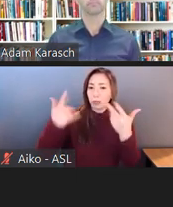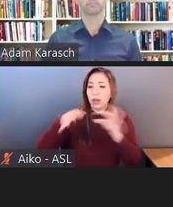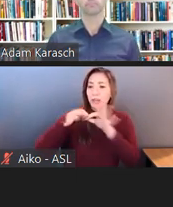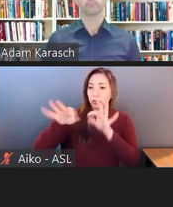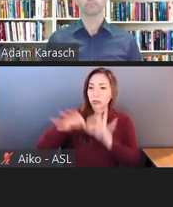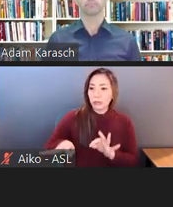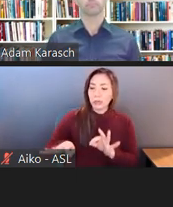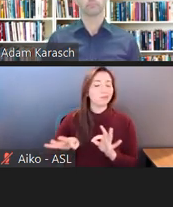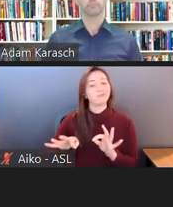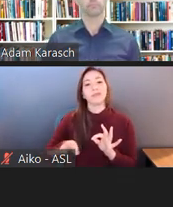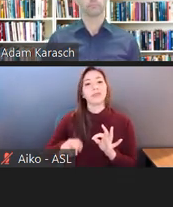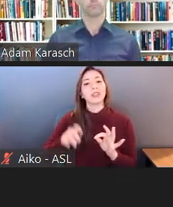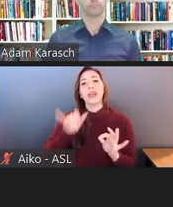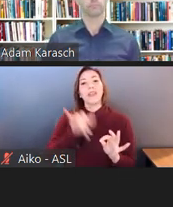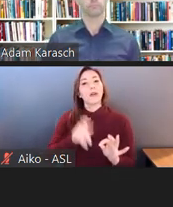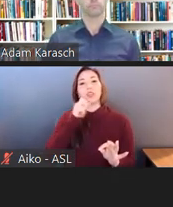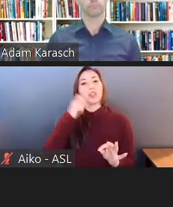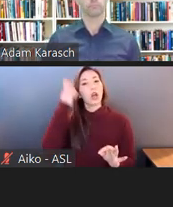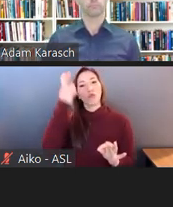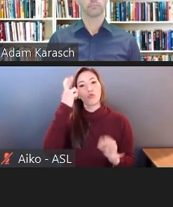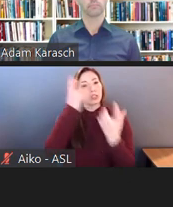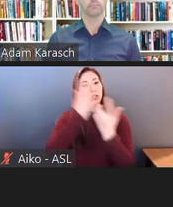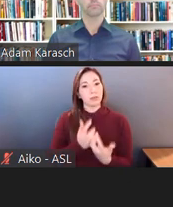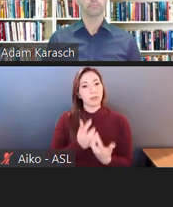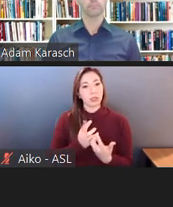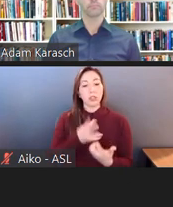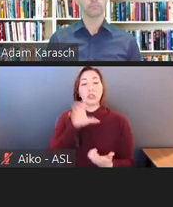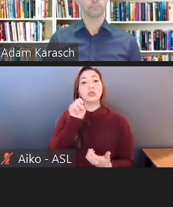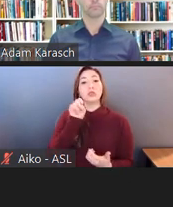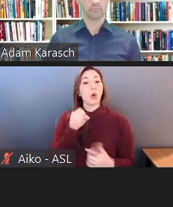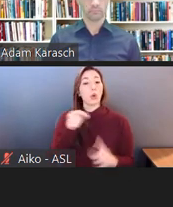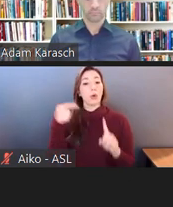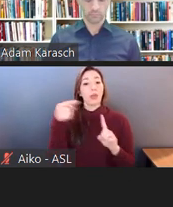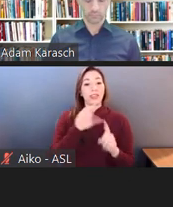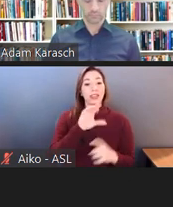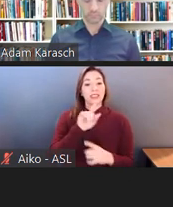So this is a good example of, the fight was not over